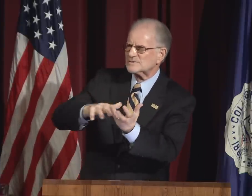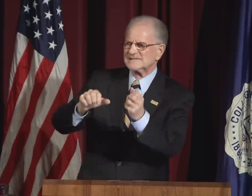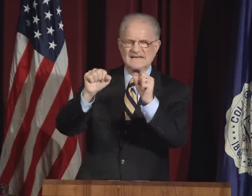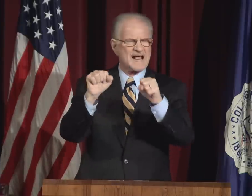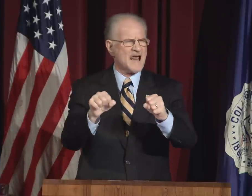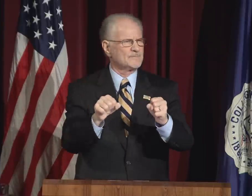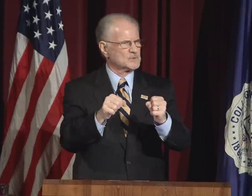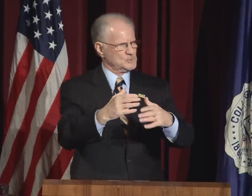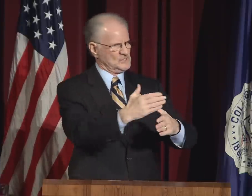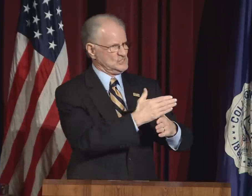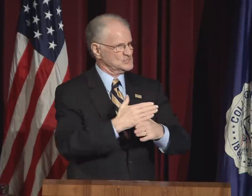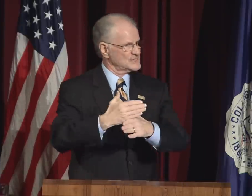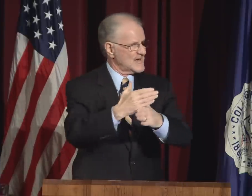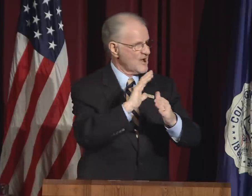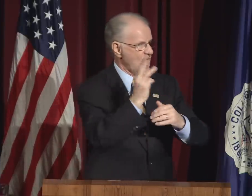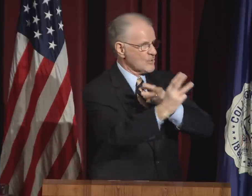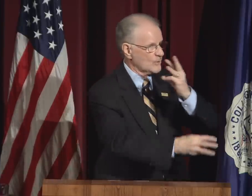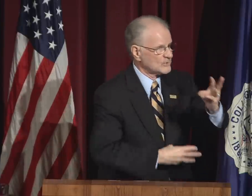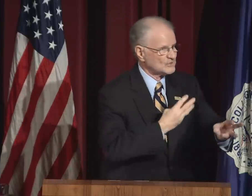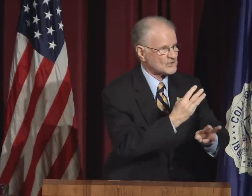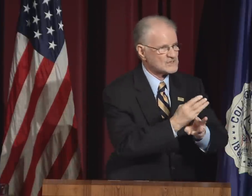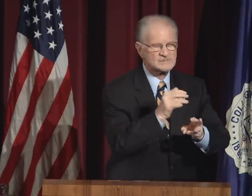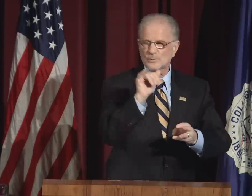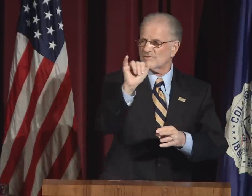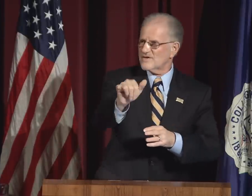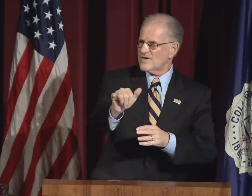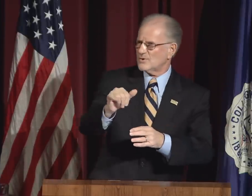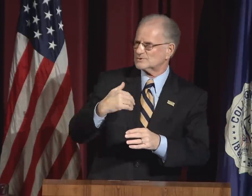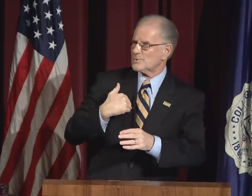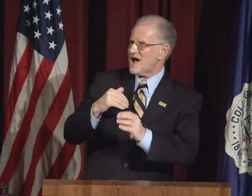All of us know how confusing it can be